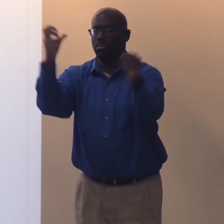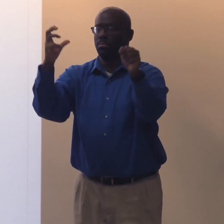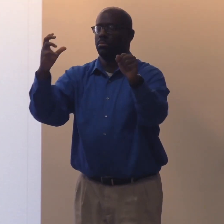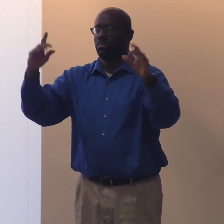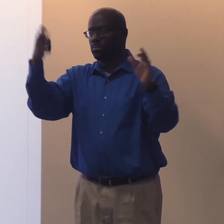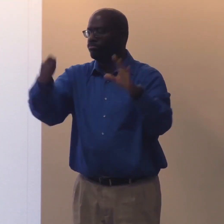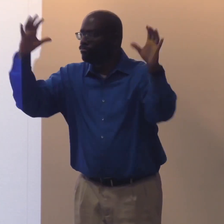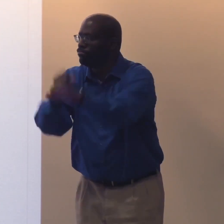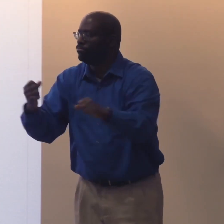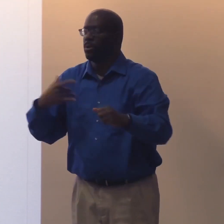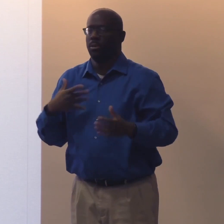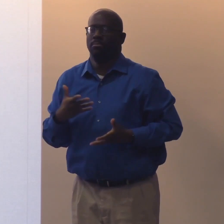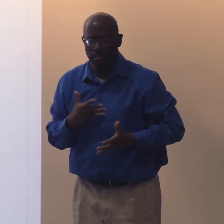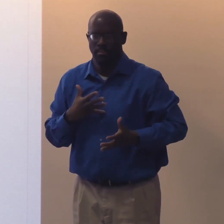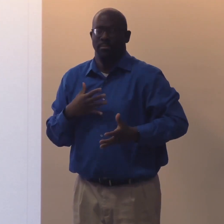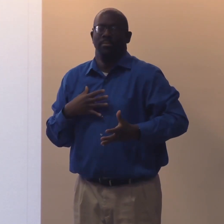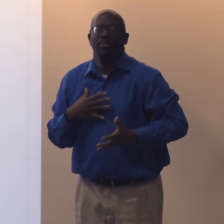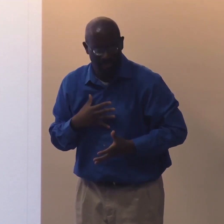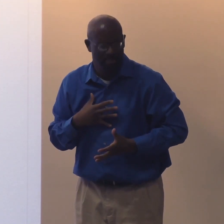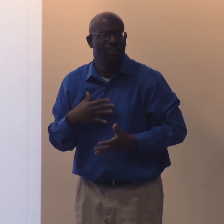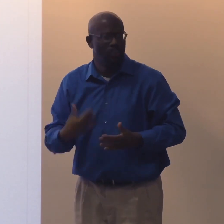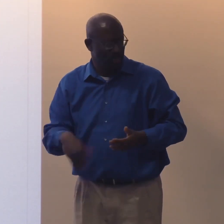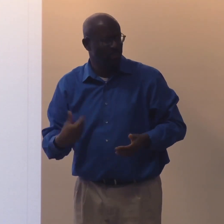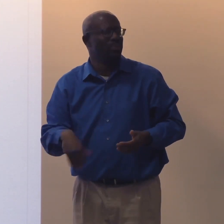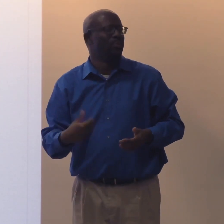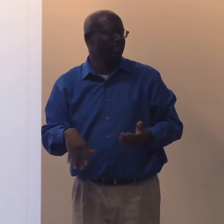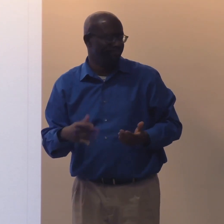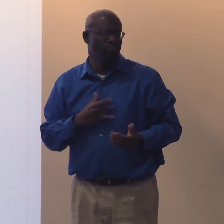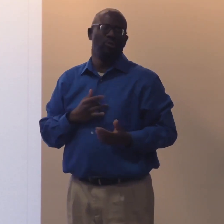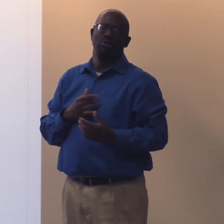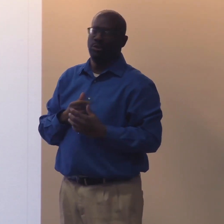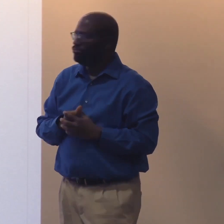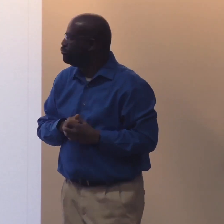sees a Black interpreter, they just cut off the conversation. They just disconnect.